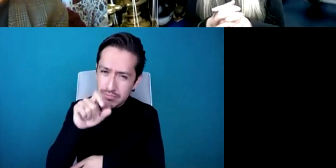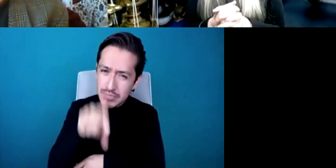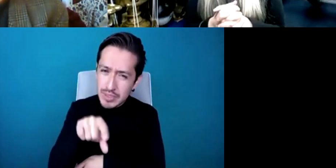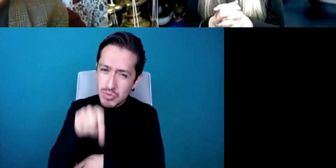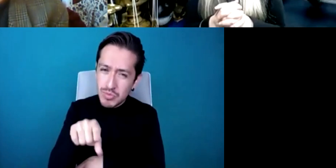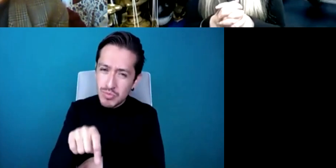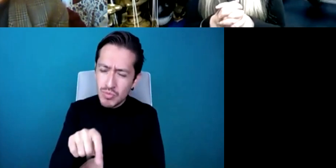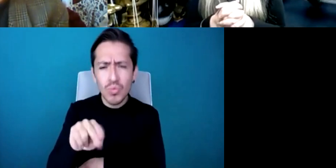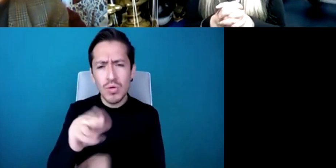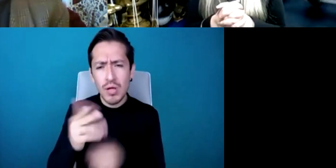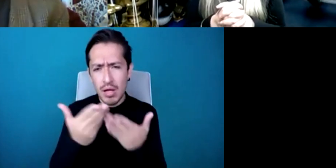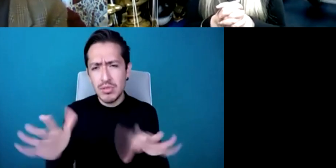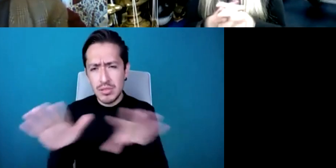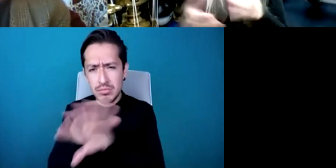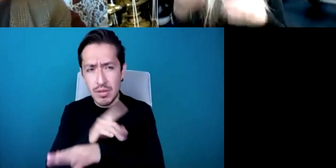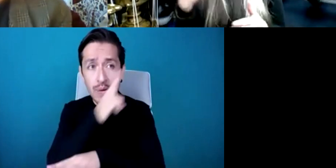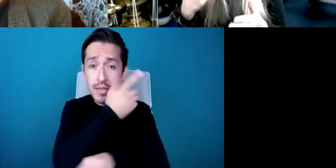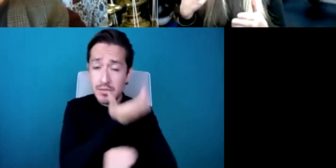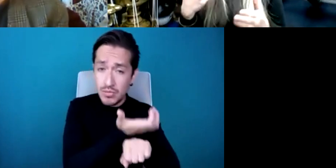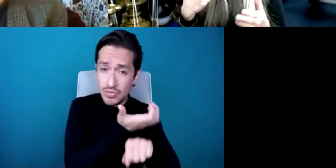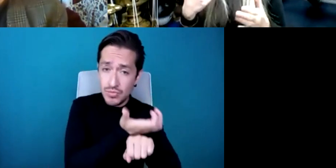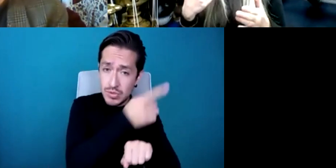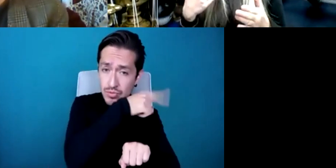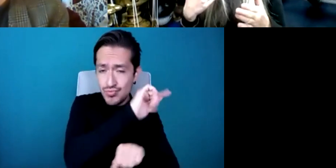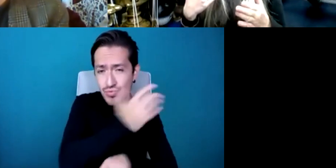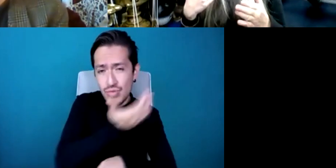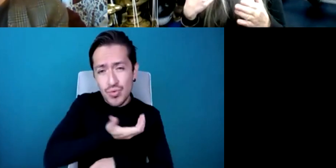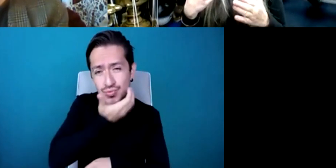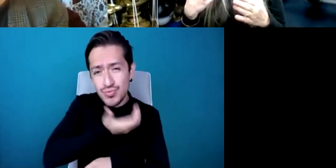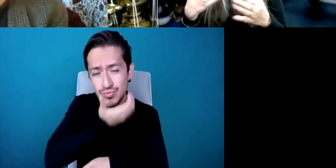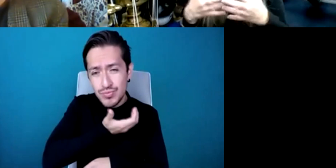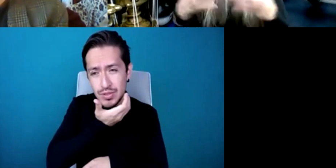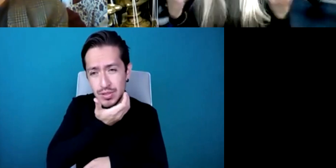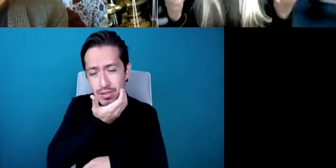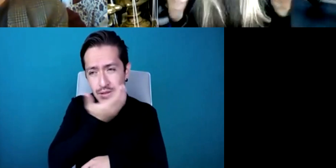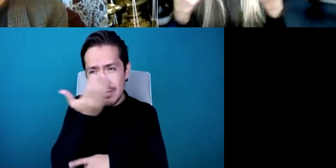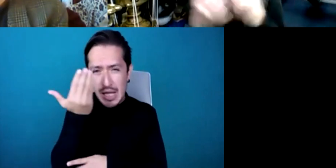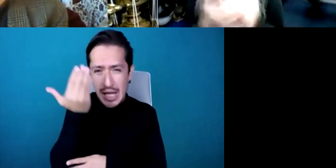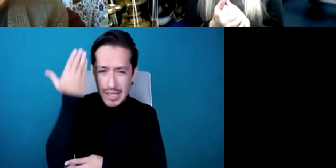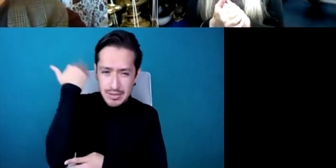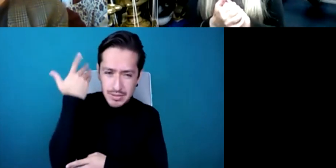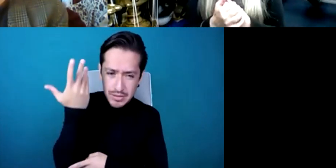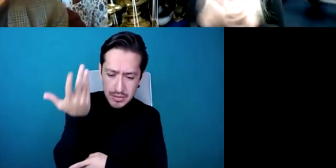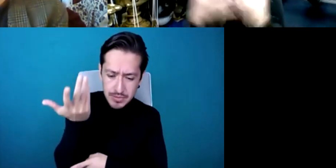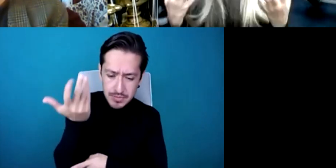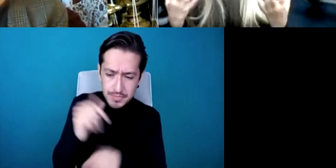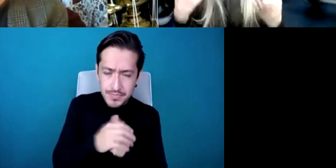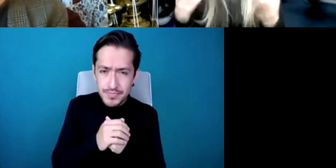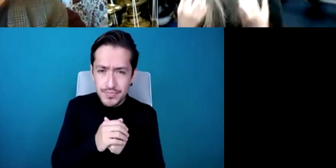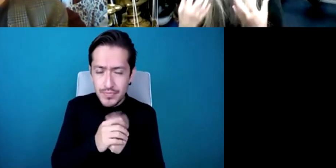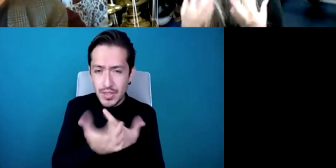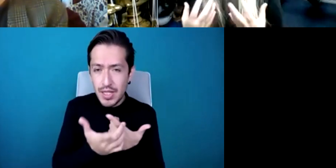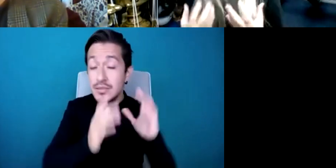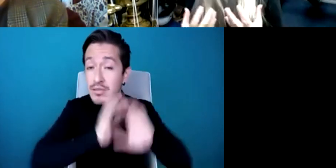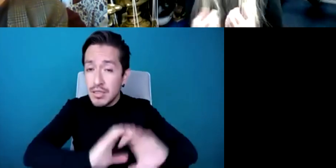to be a lot of the early pieces were supported by fairly wealthy uh people just private individual